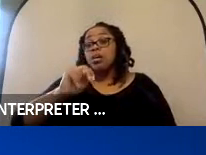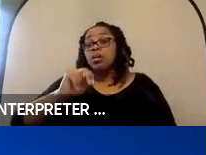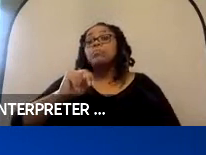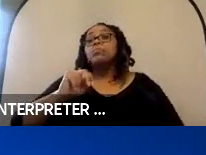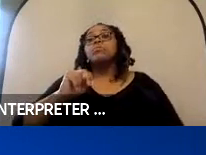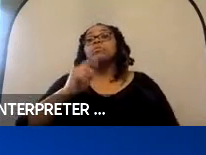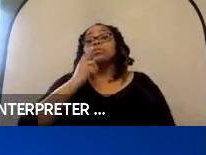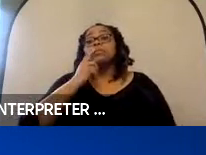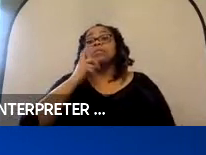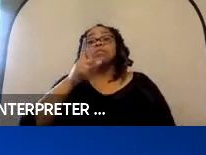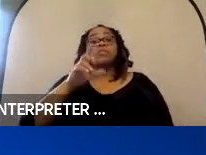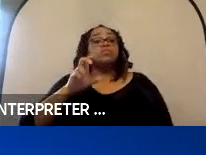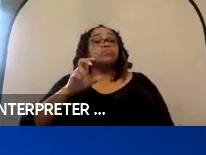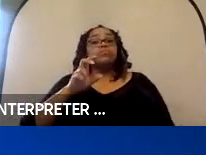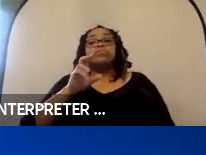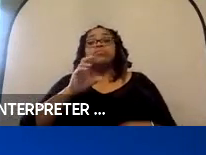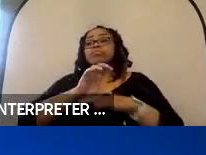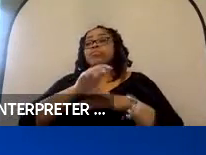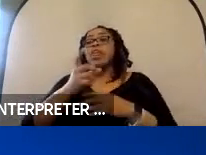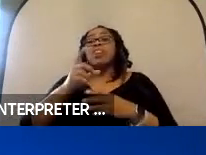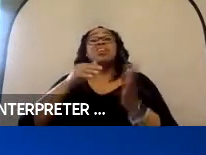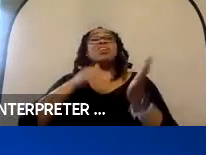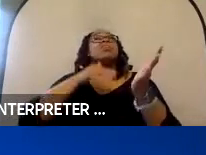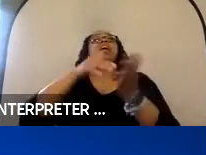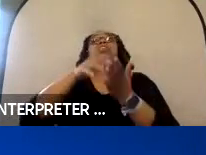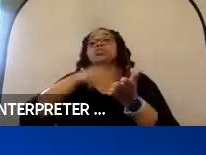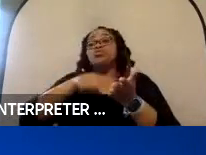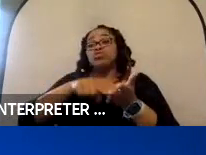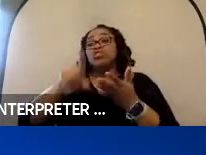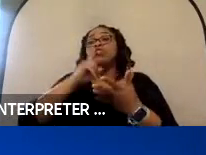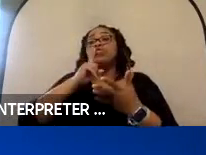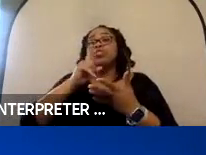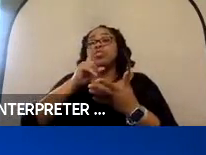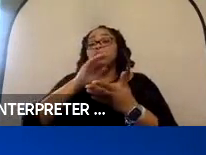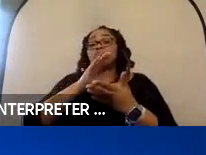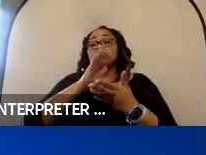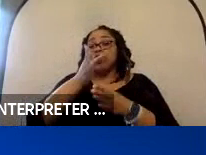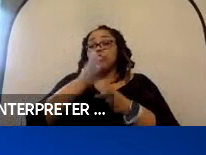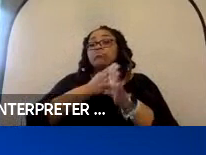dozens of research programs during her career at University of Michigan. Transportation